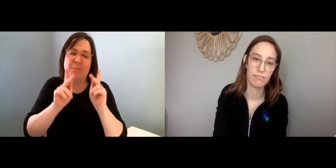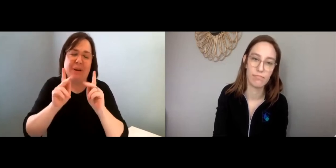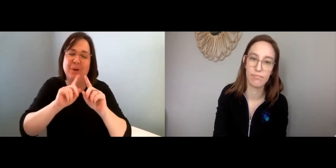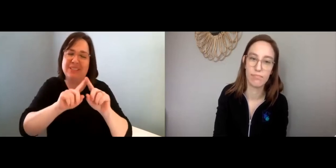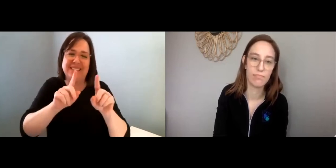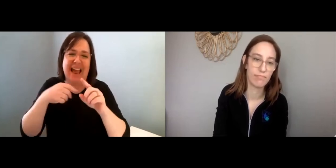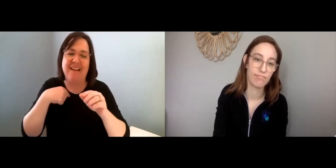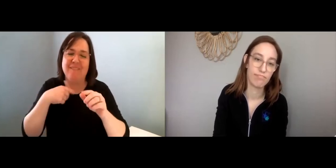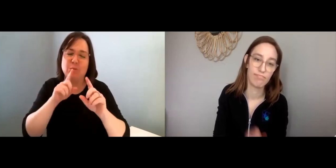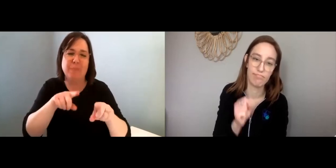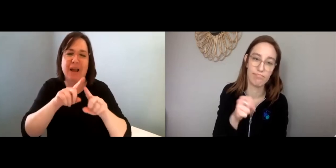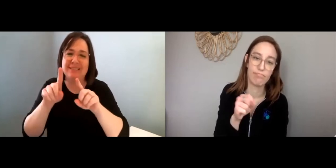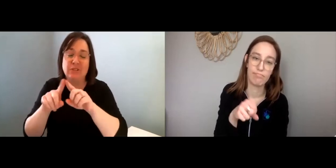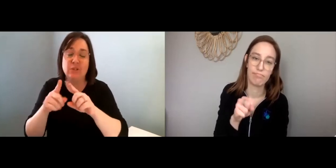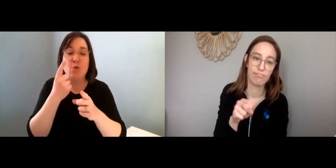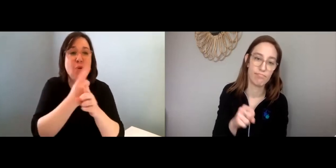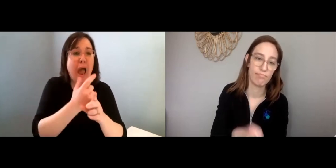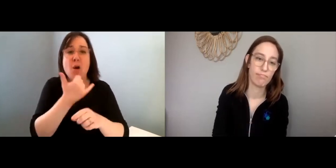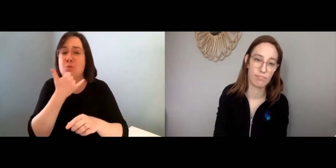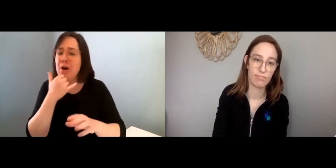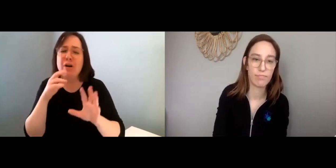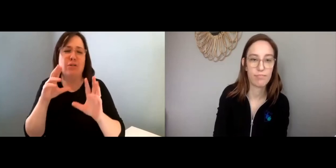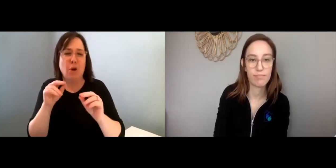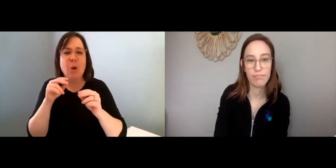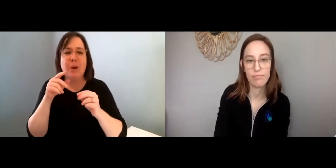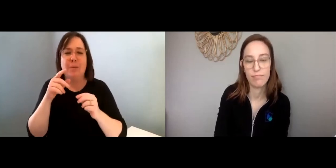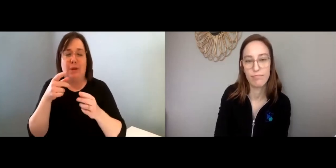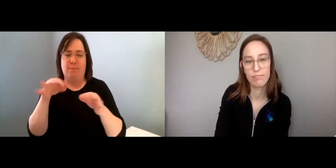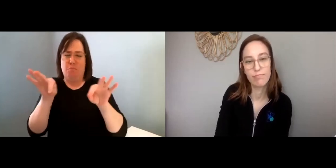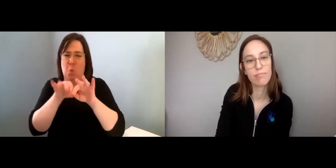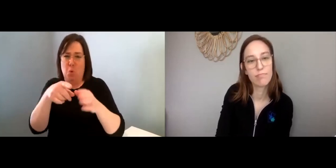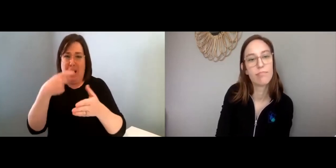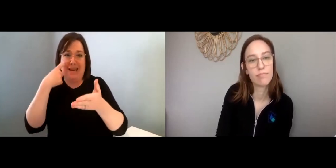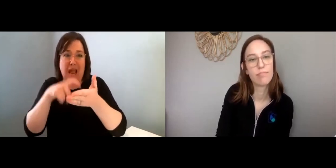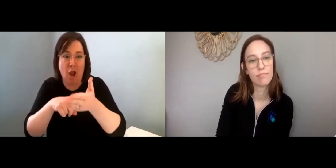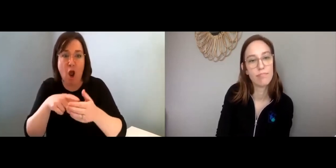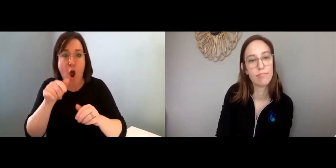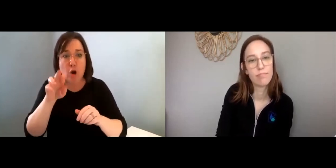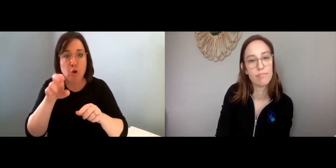Really, everybody responds to this differently; there isn’t necessarily a right or wrong way.